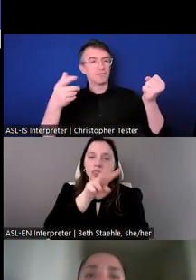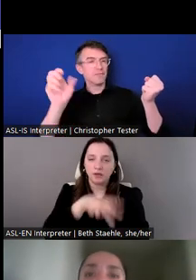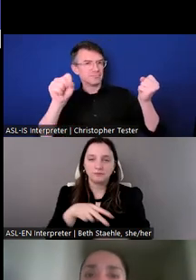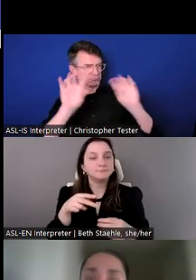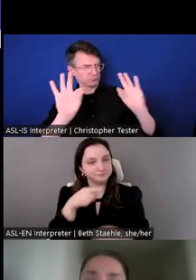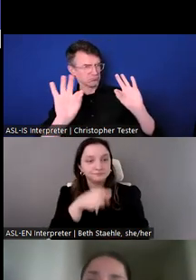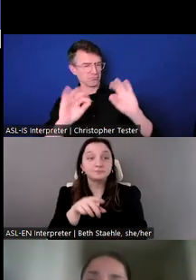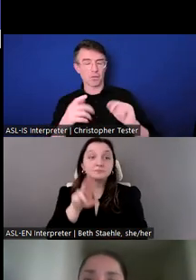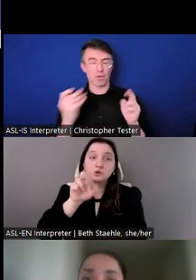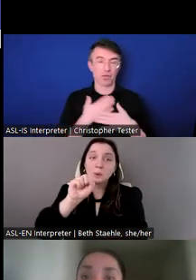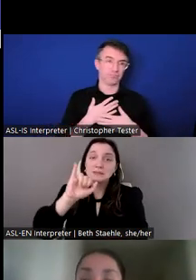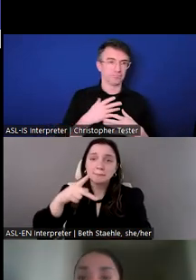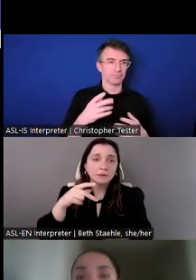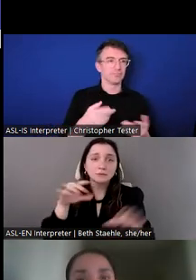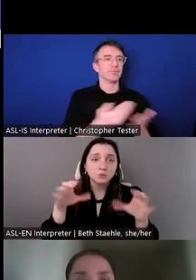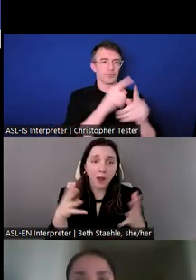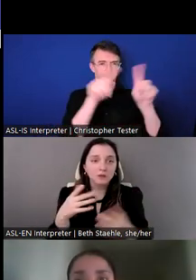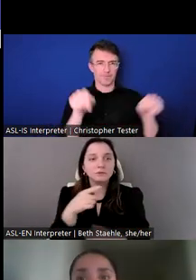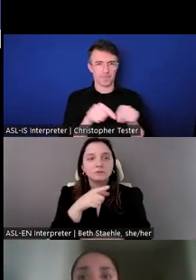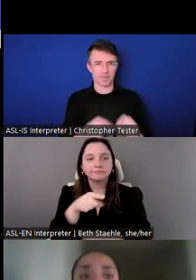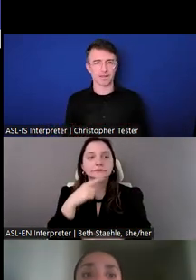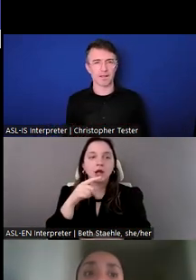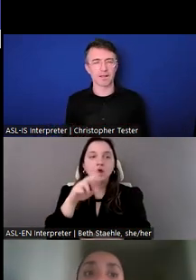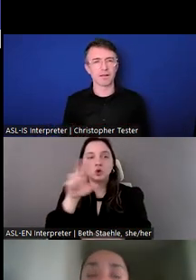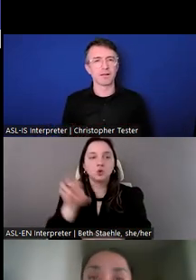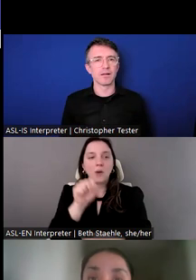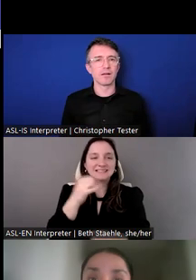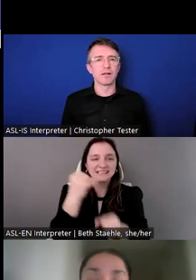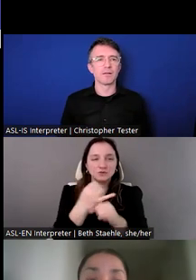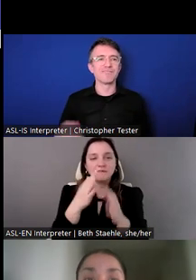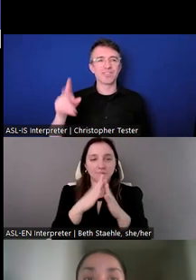The U.S. Institute of Peace is a national, nonpartisan independent institute founded